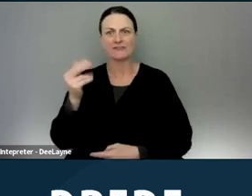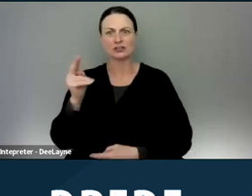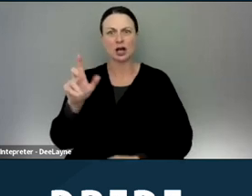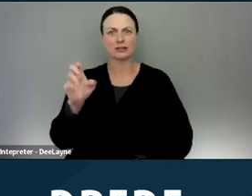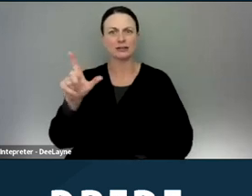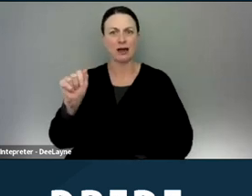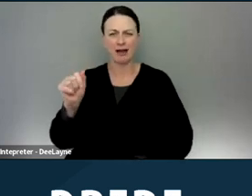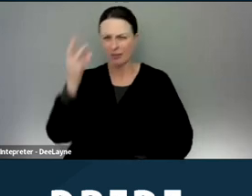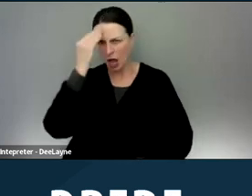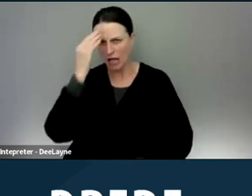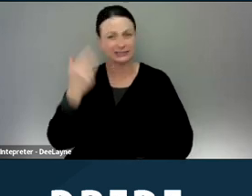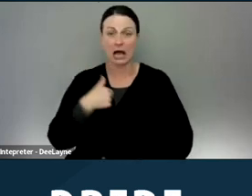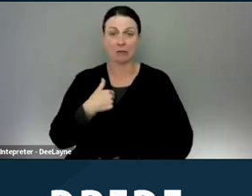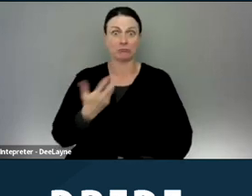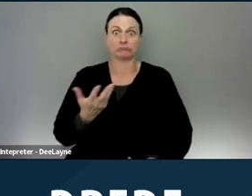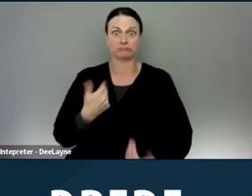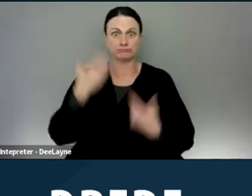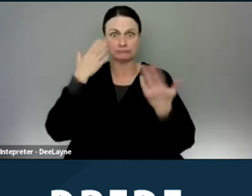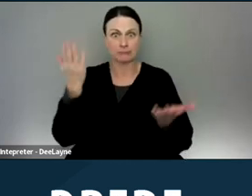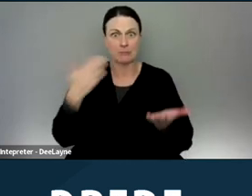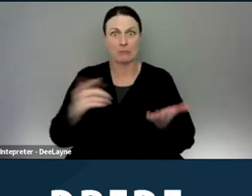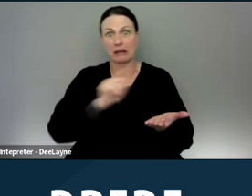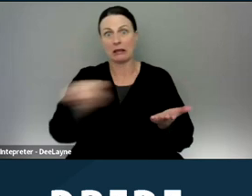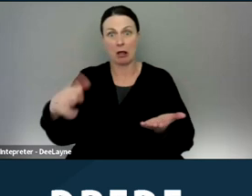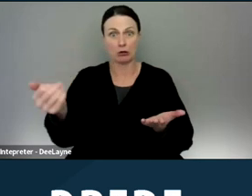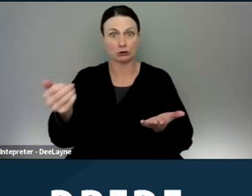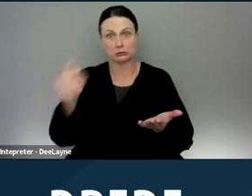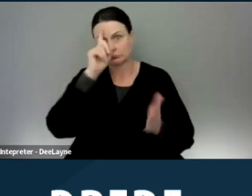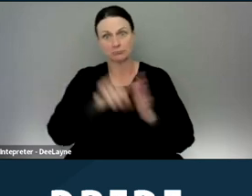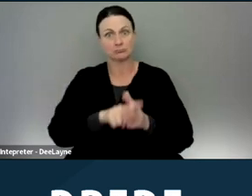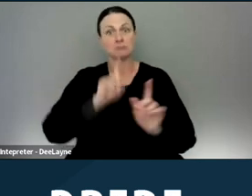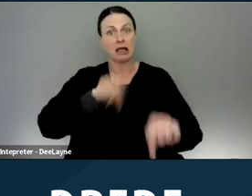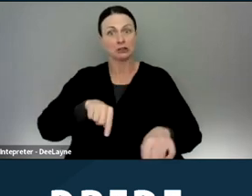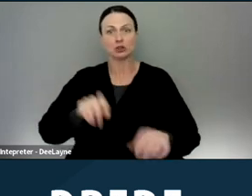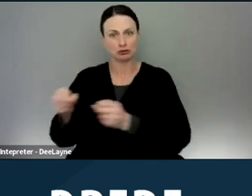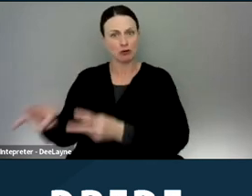'cause I am really at a loss. Other people may have thoughts as well and if you do, please drop those in the chat.